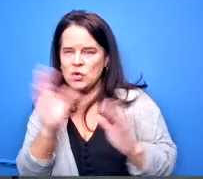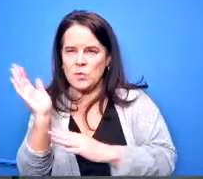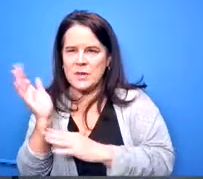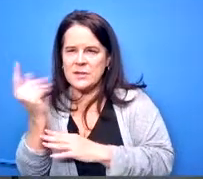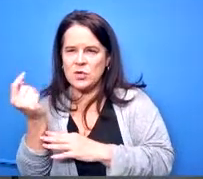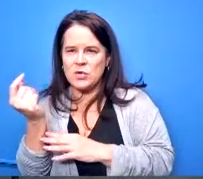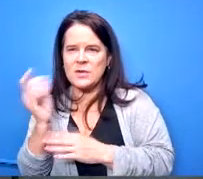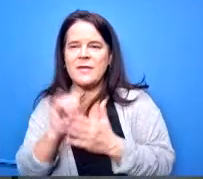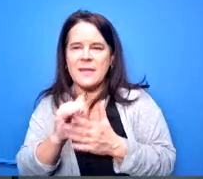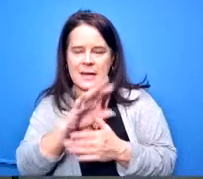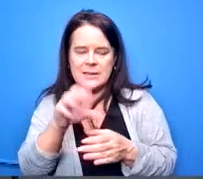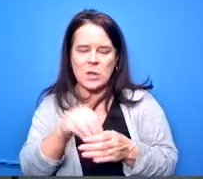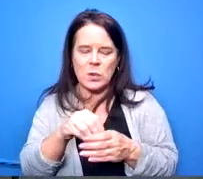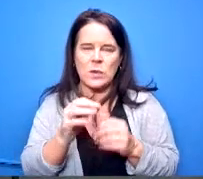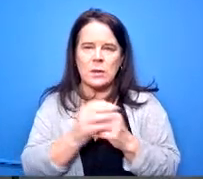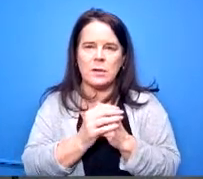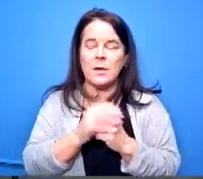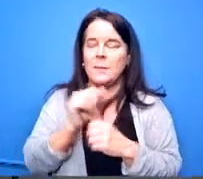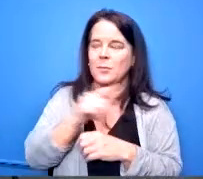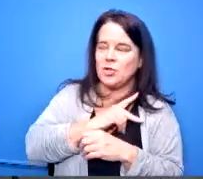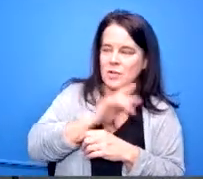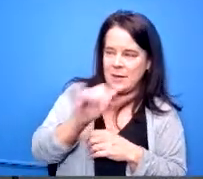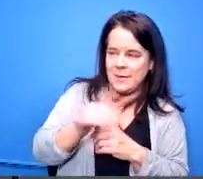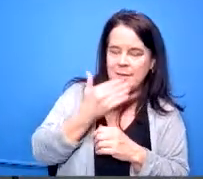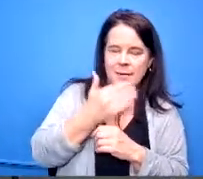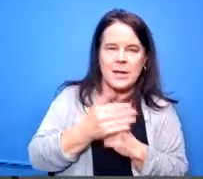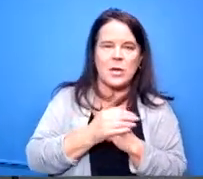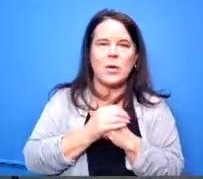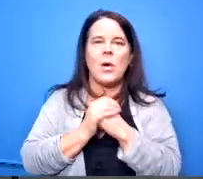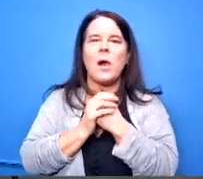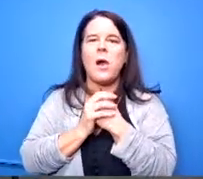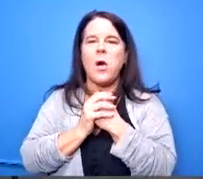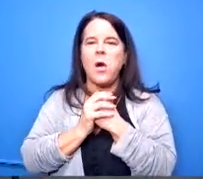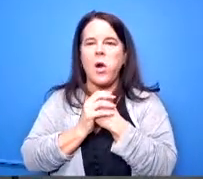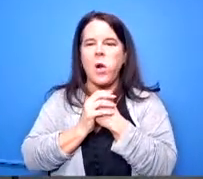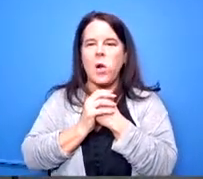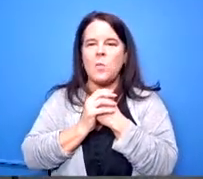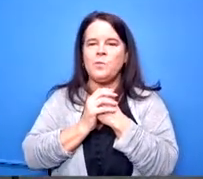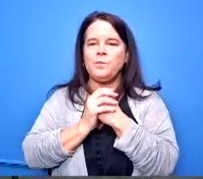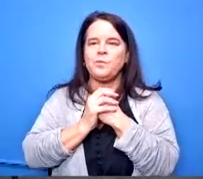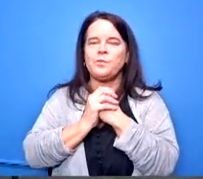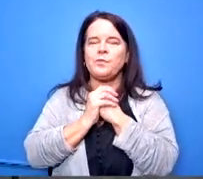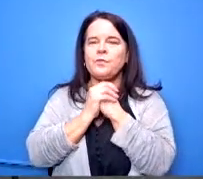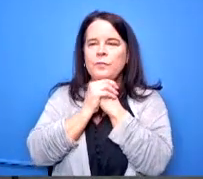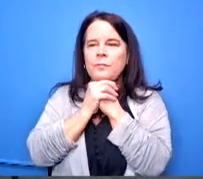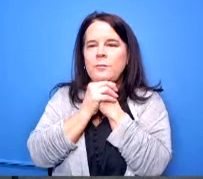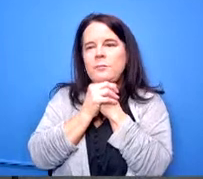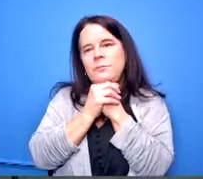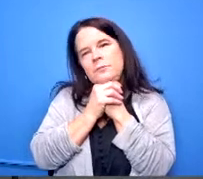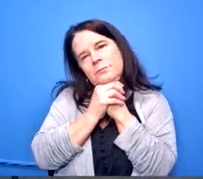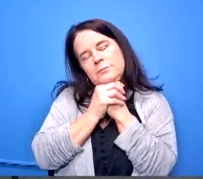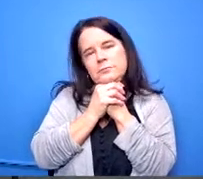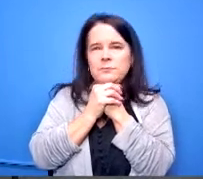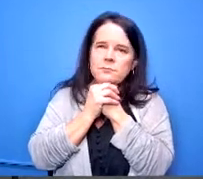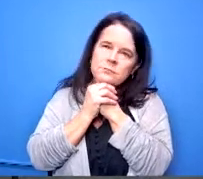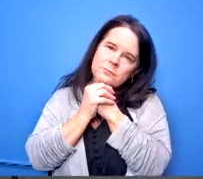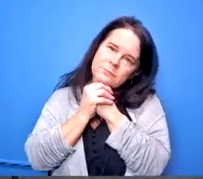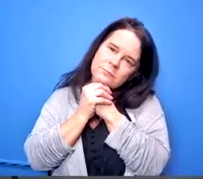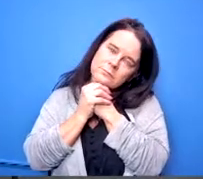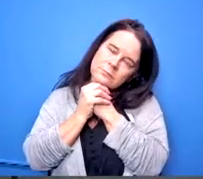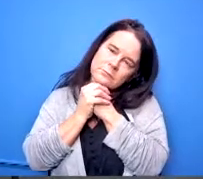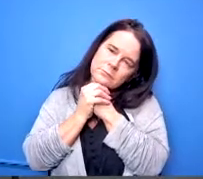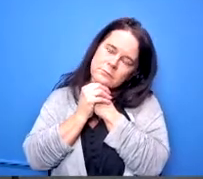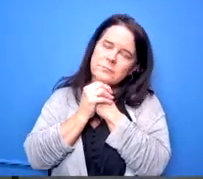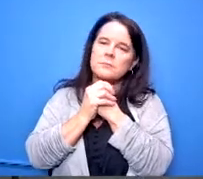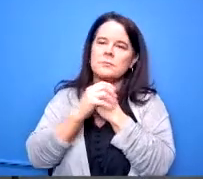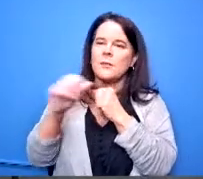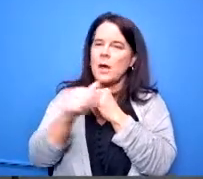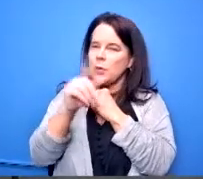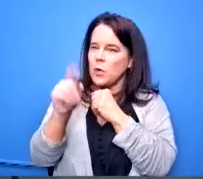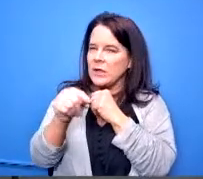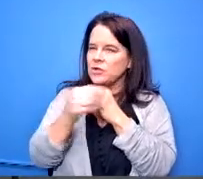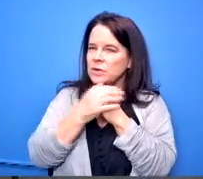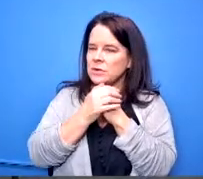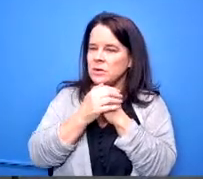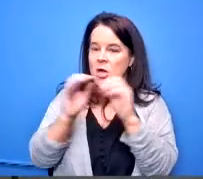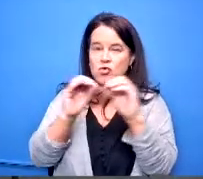presentation appreciate it thank you um any other questions if there are no other questions dr lolly